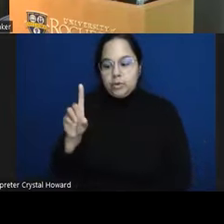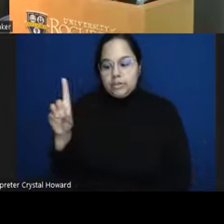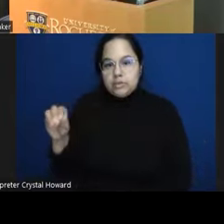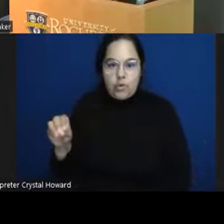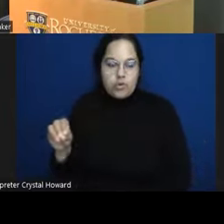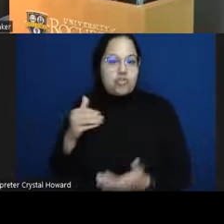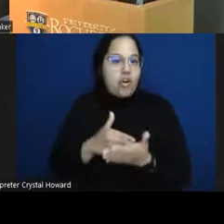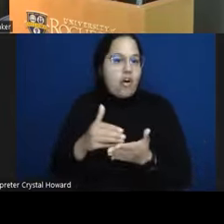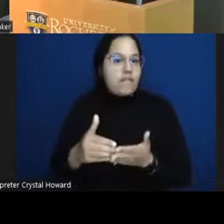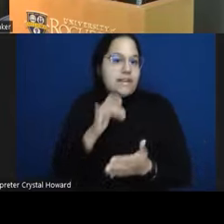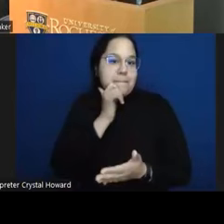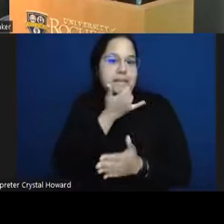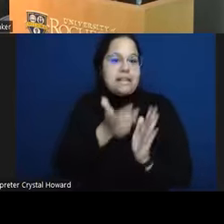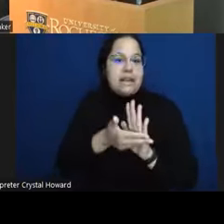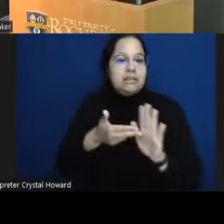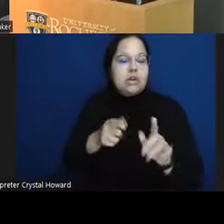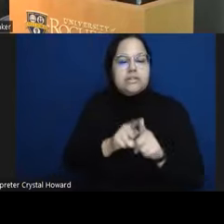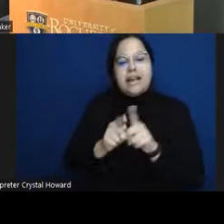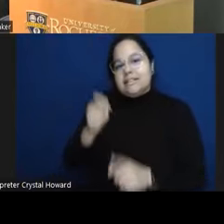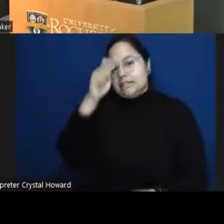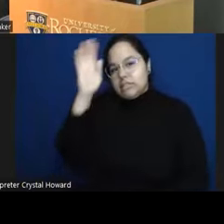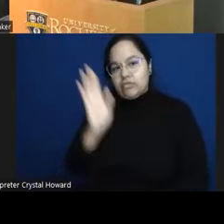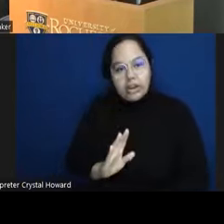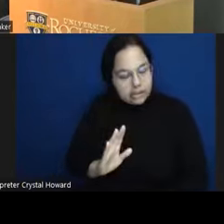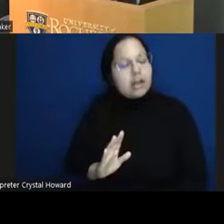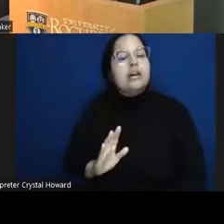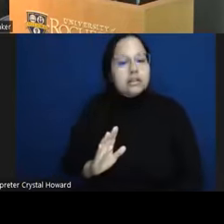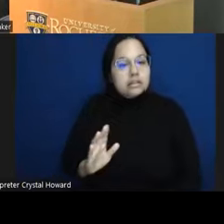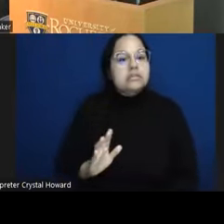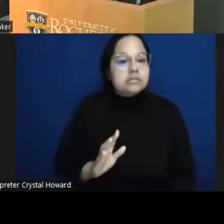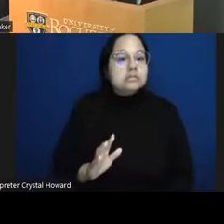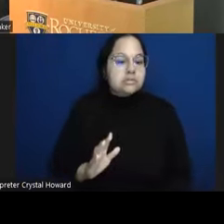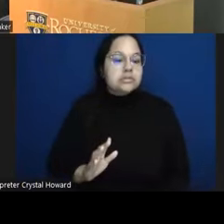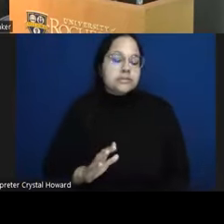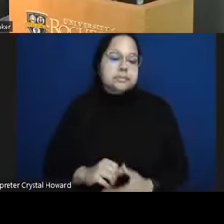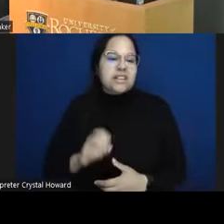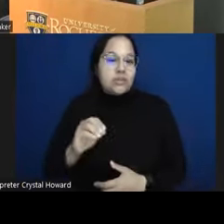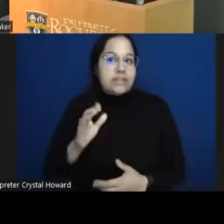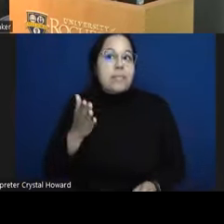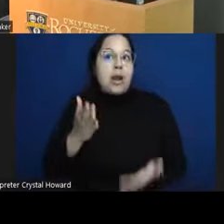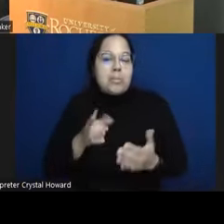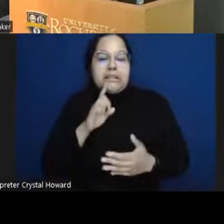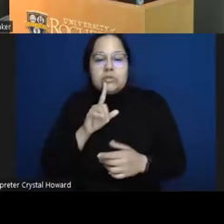that's likely mood disorders with psychotic symptoms um but that mostly shows we didn't